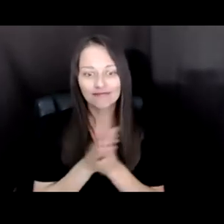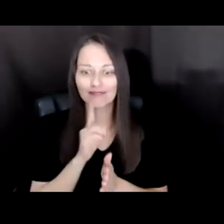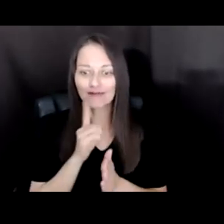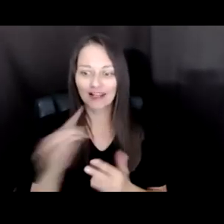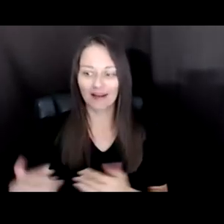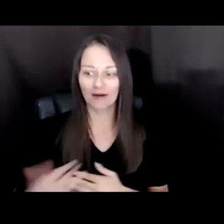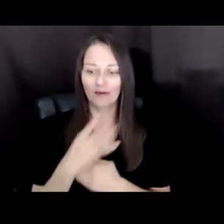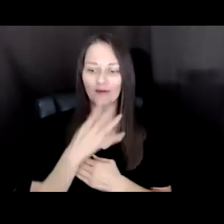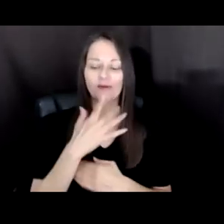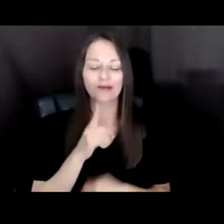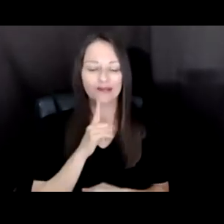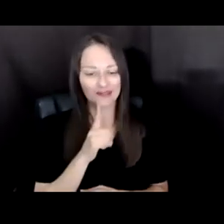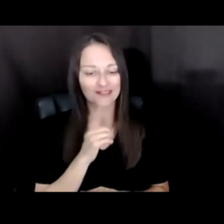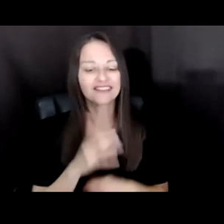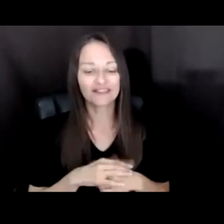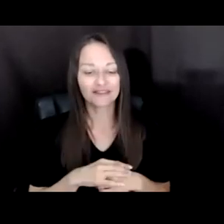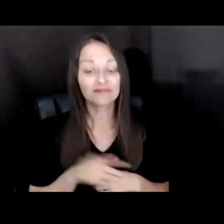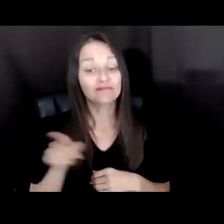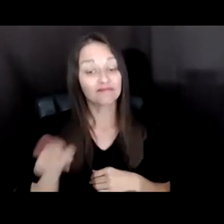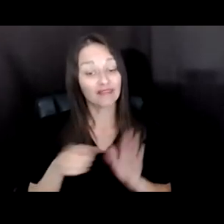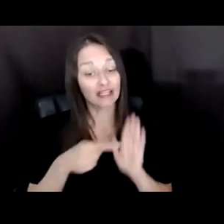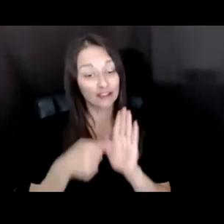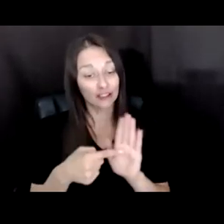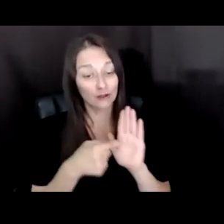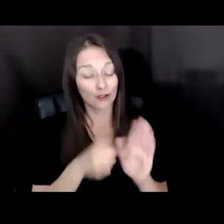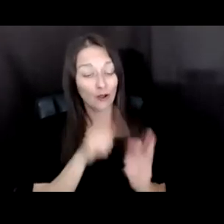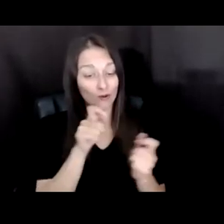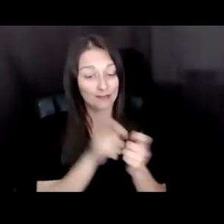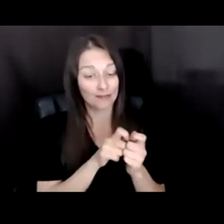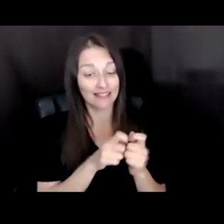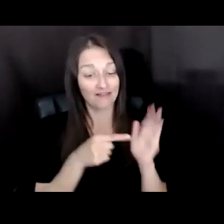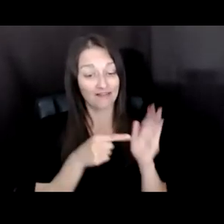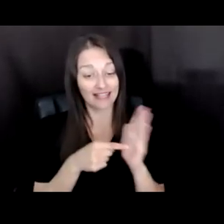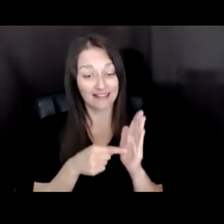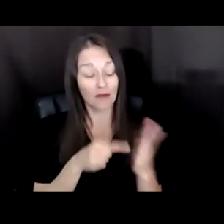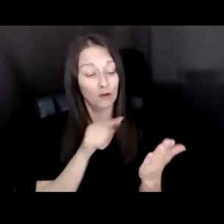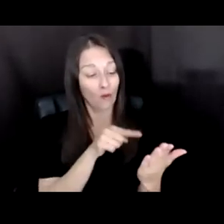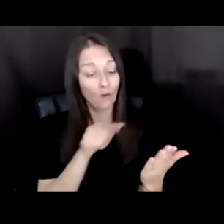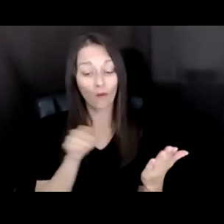SHE WAS ABLE TO CITE AND SHOW SPECIFIC EXAMPLES SO MY TEAM COULD BETTER UNDERSTAND WHAT SHE MEANT